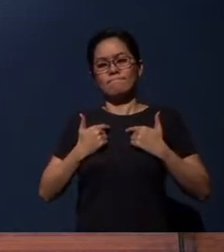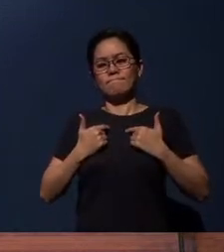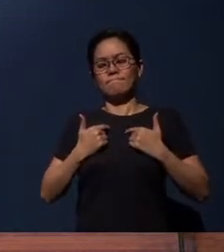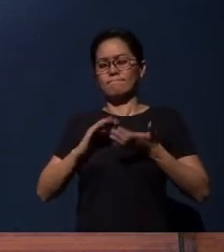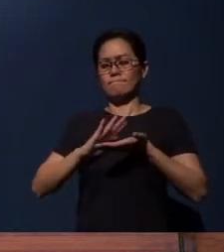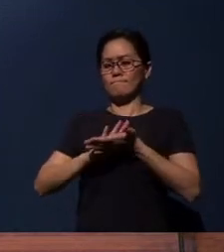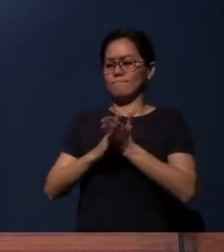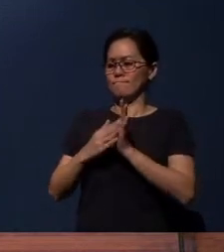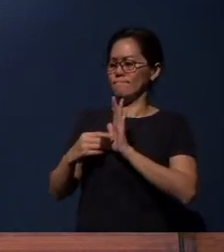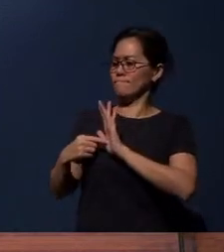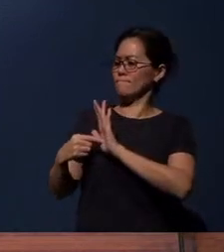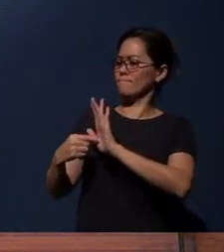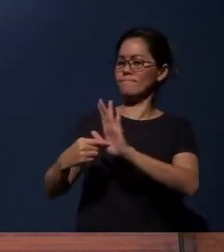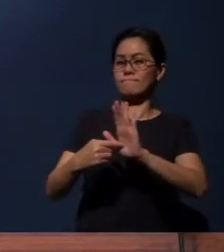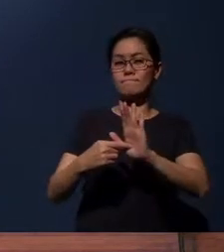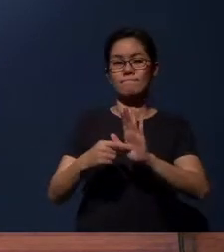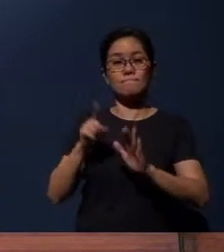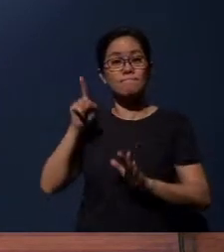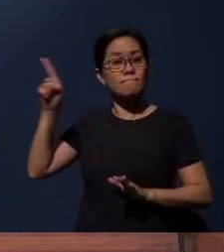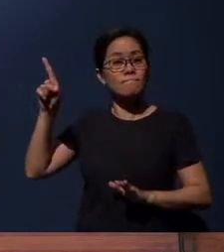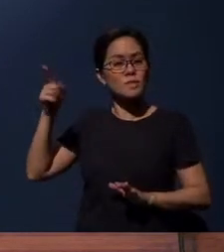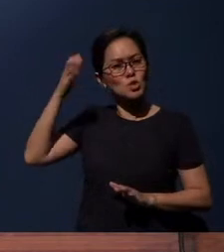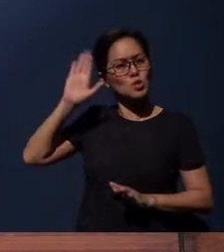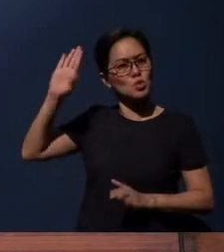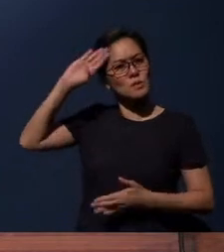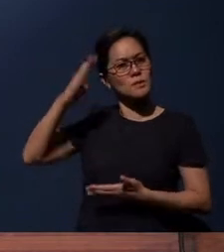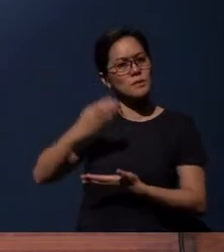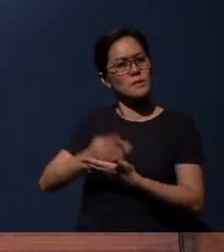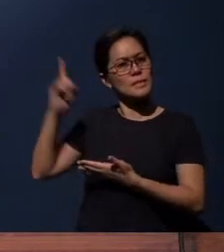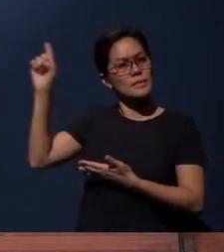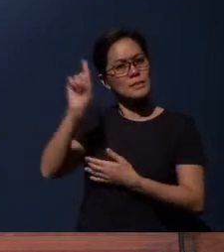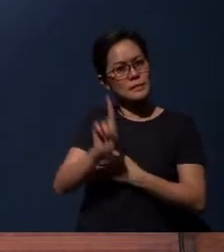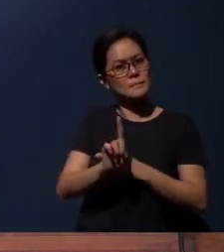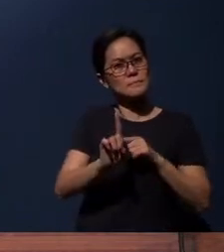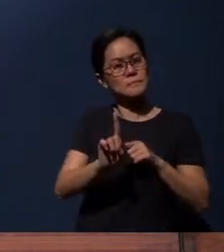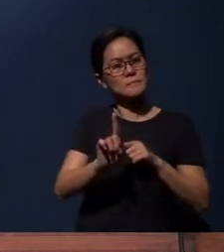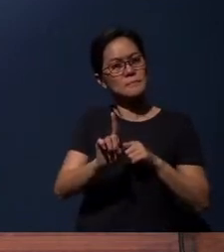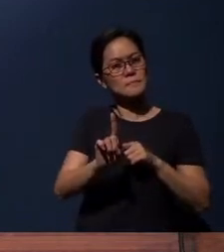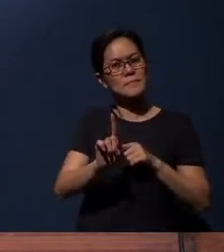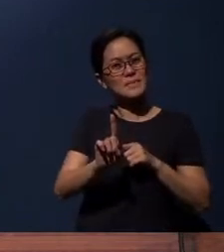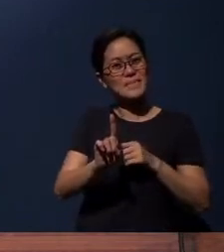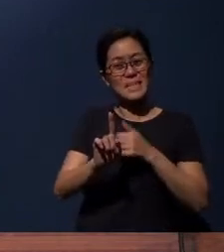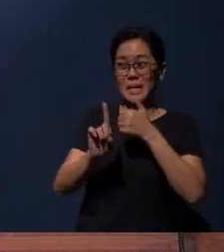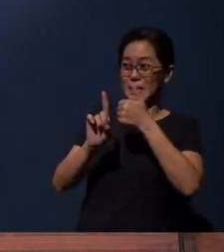Jesus is the Son of God He has come and given Himself for us,